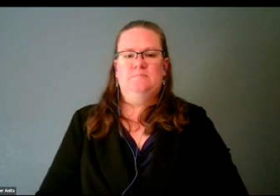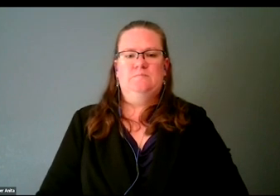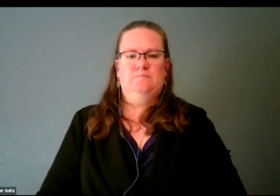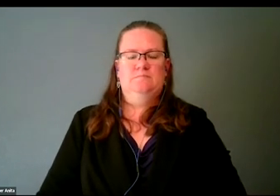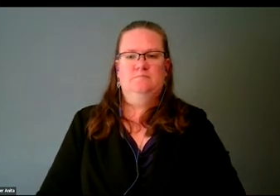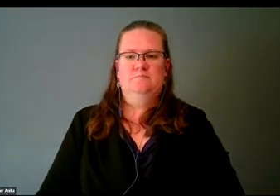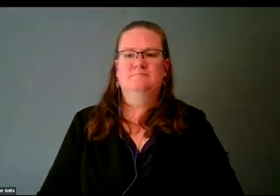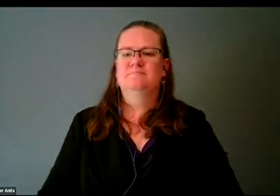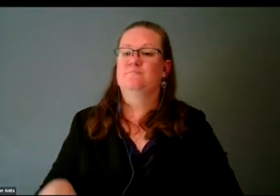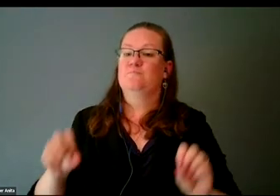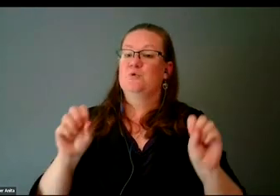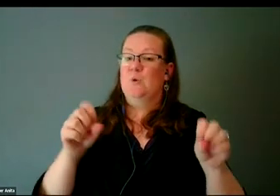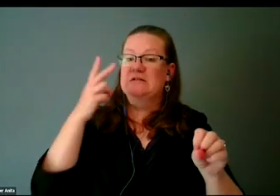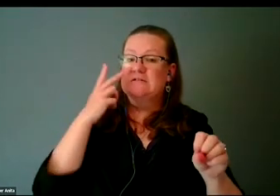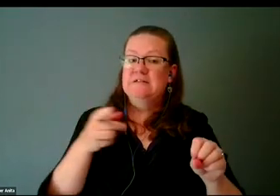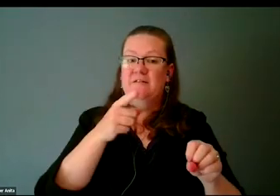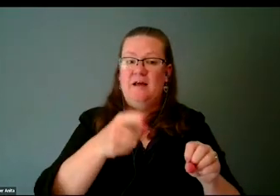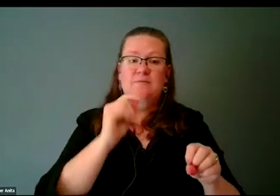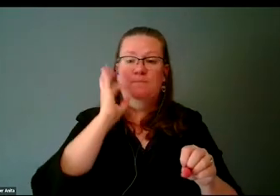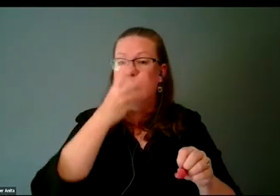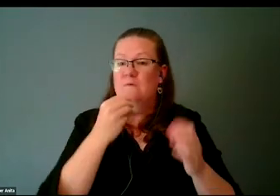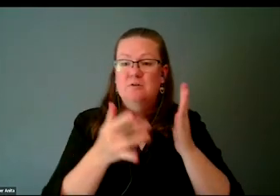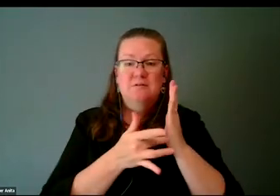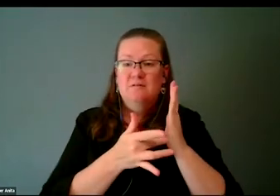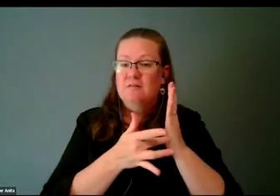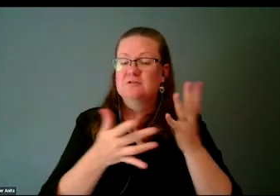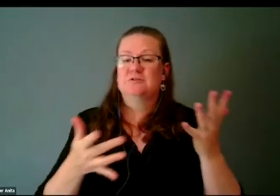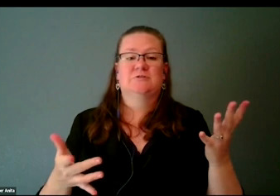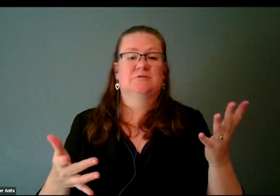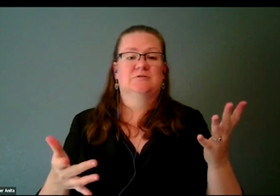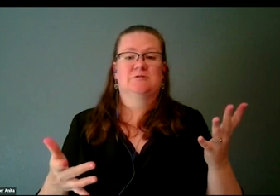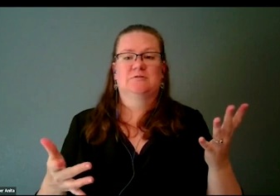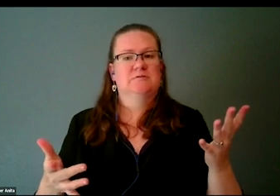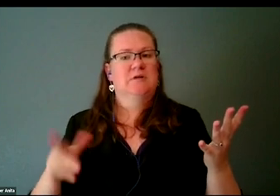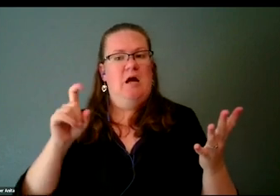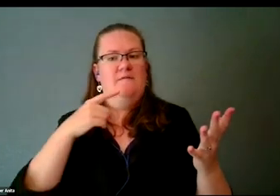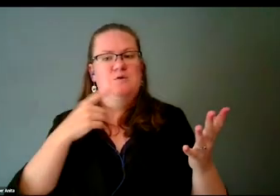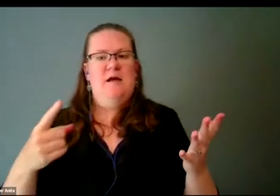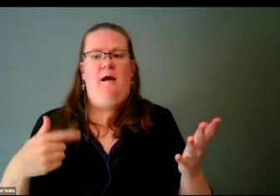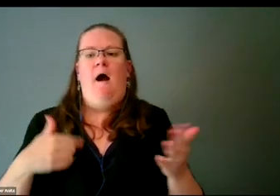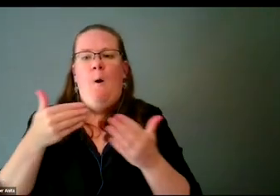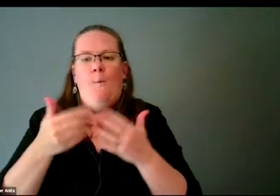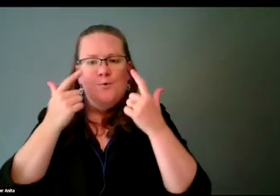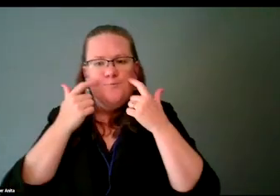a beautiful piece of technology. I got to say, I almost tear up every time I watch it, just because of all of the work